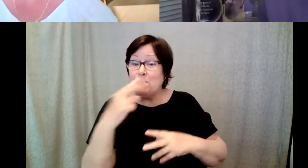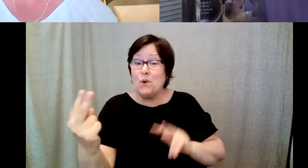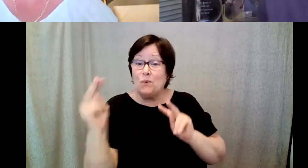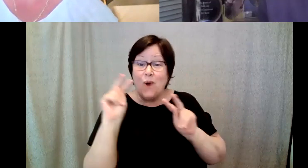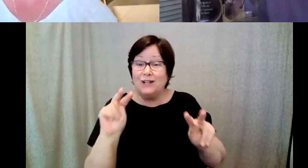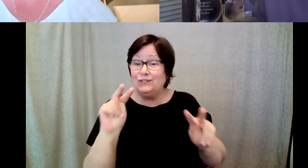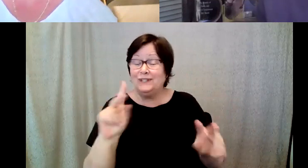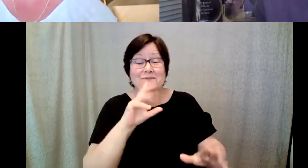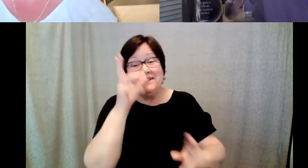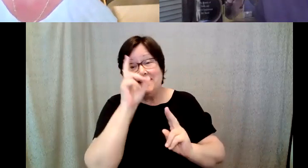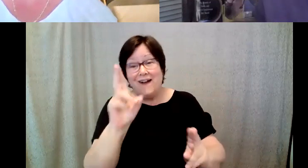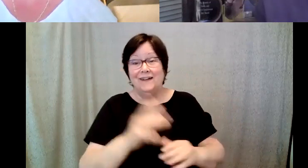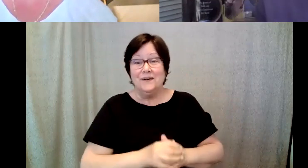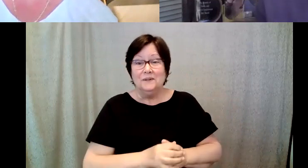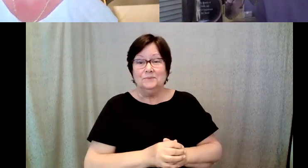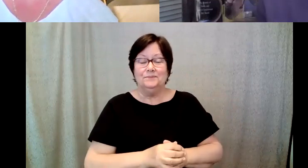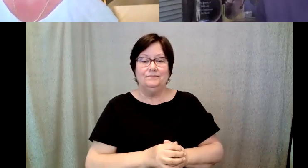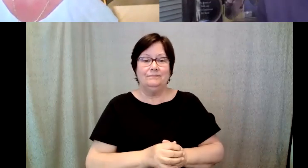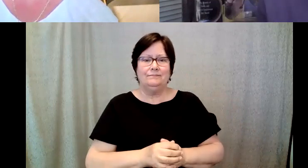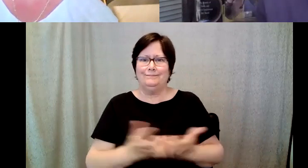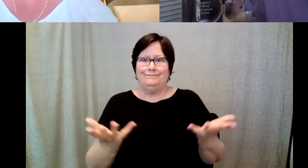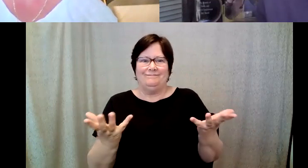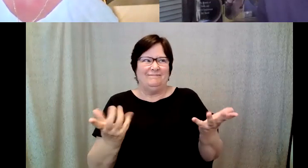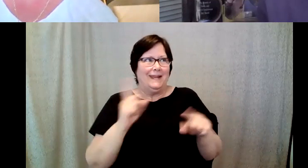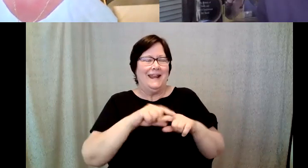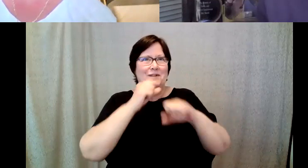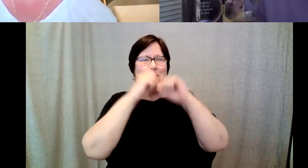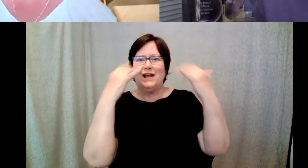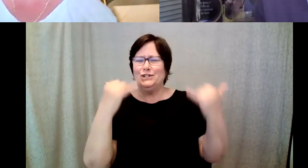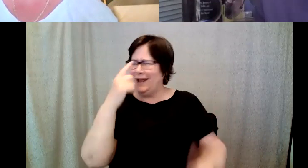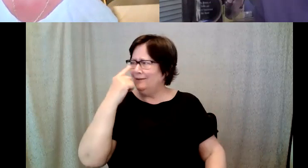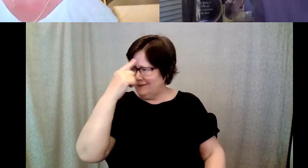D. Major Cohen: And it's almost unimaginable for me when I think back, especially to that